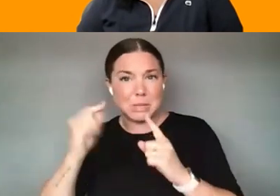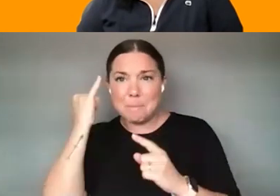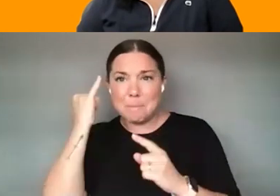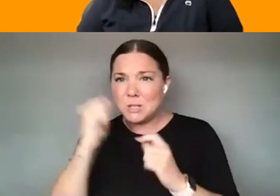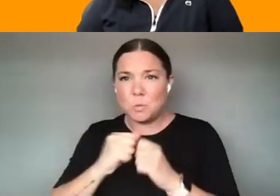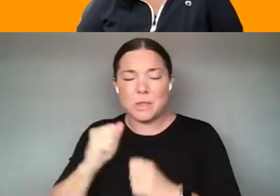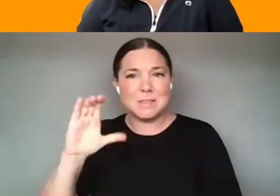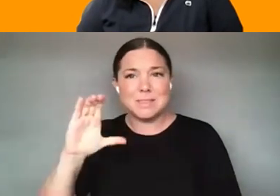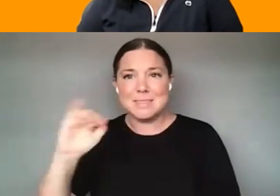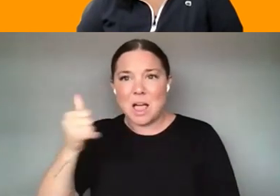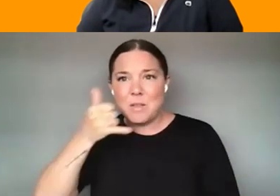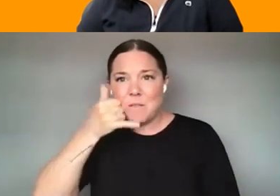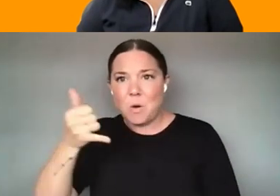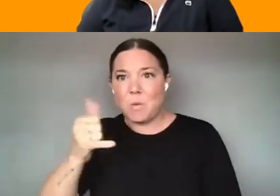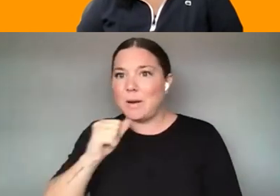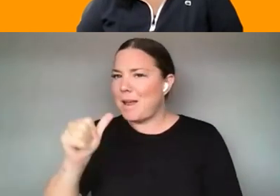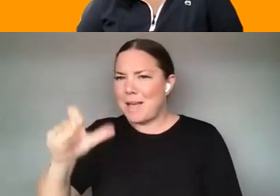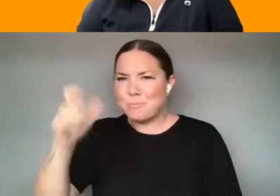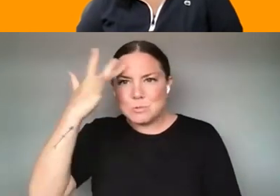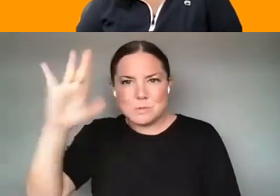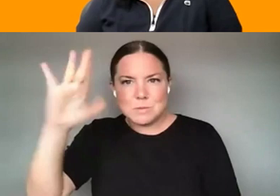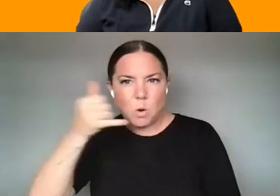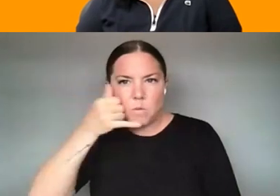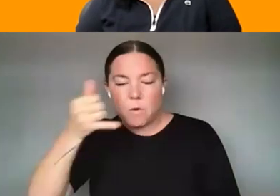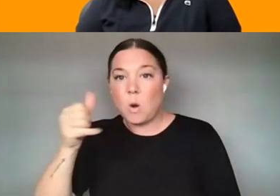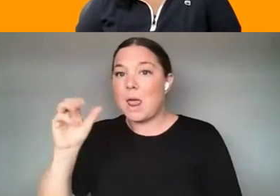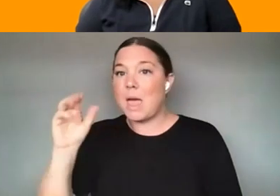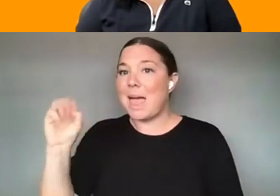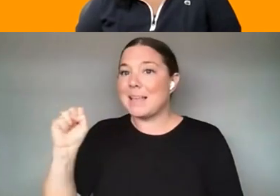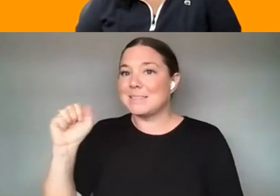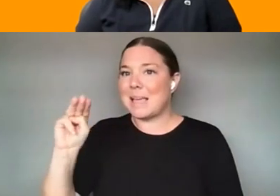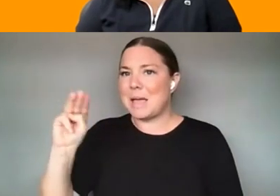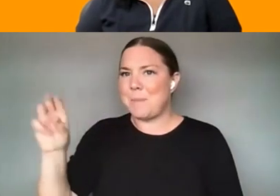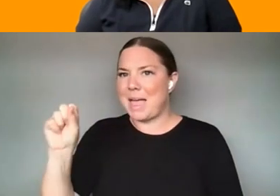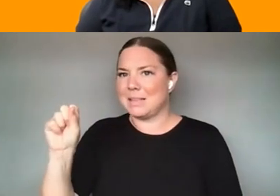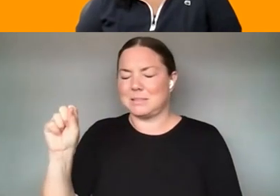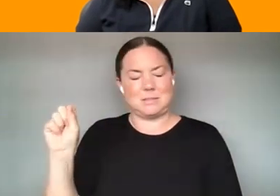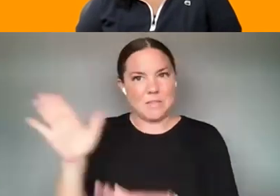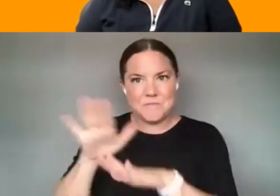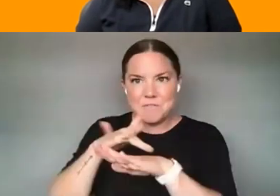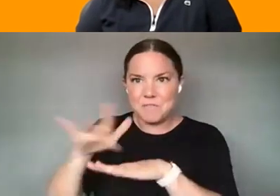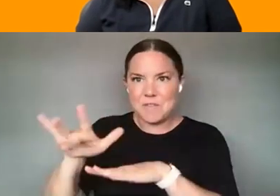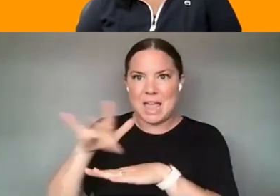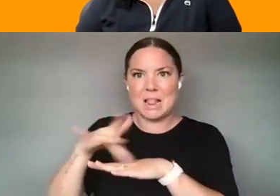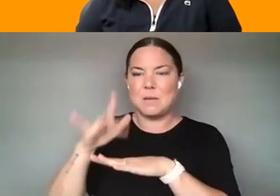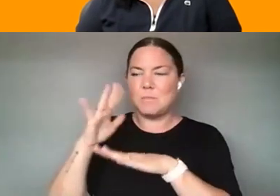ANMSMS THAT IS THE MOST AVAILABLE DEVICE ON THE PLANET RIGHT IS AN IS AN SMS BASED INTERFACE.